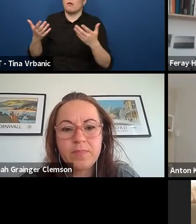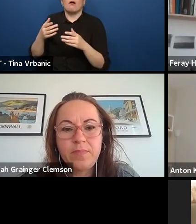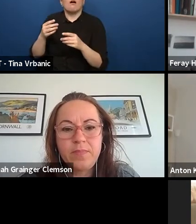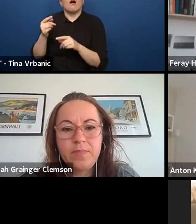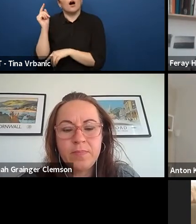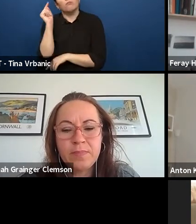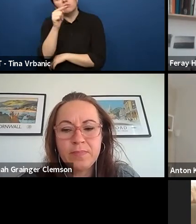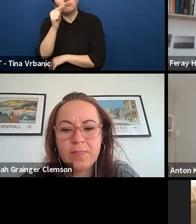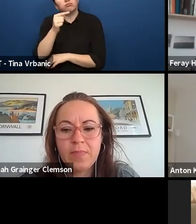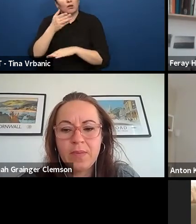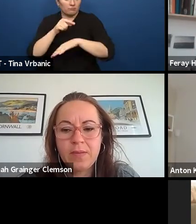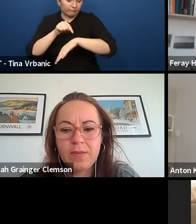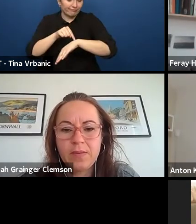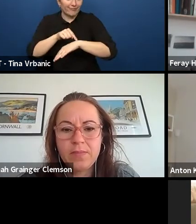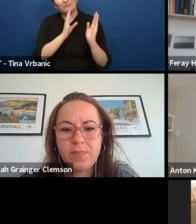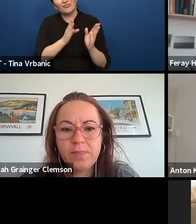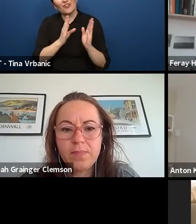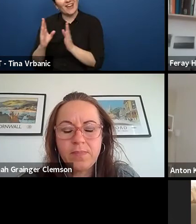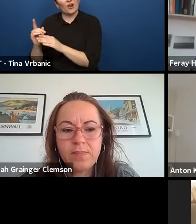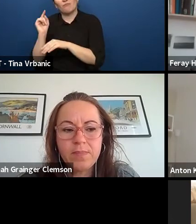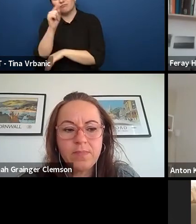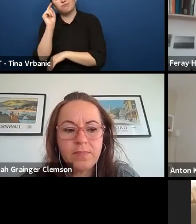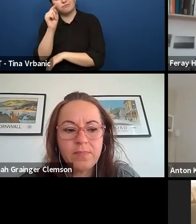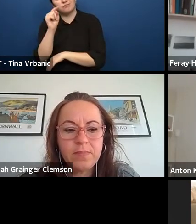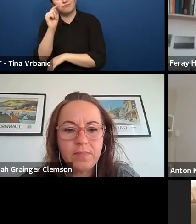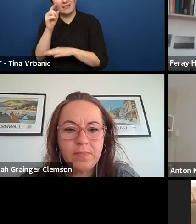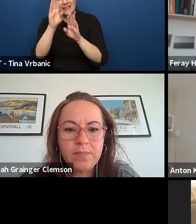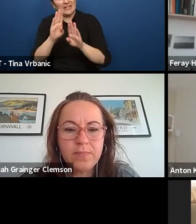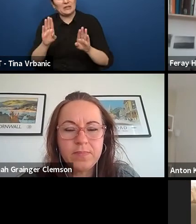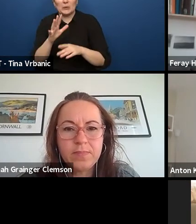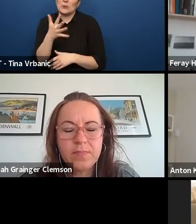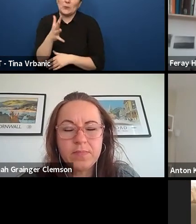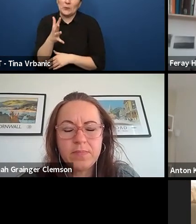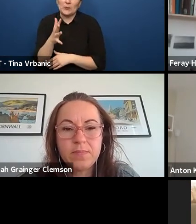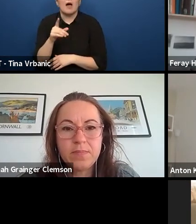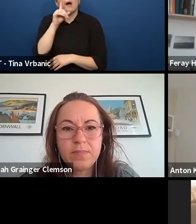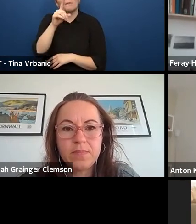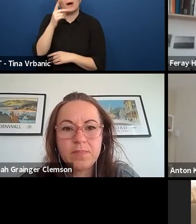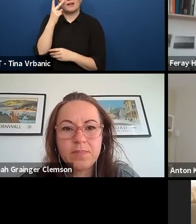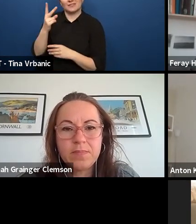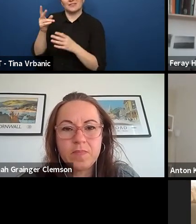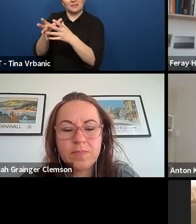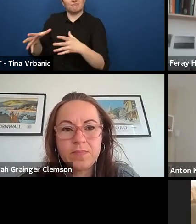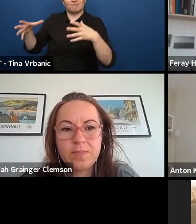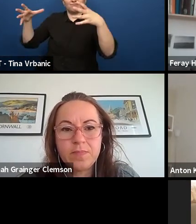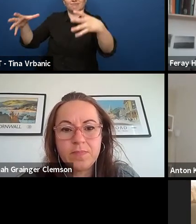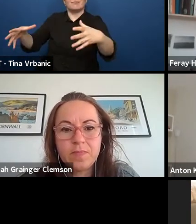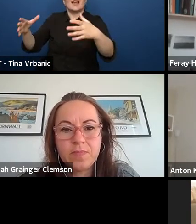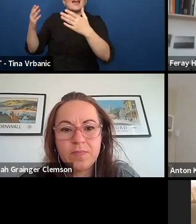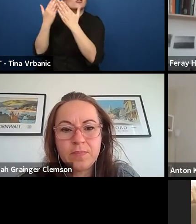but we do find them in schools, as long as you also go to the lower education schools